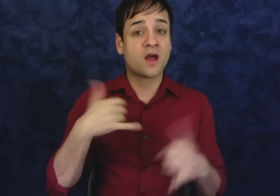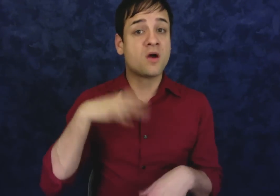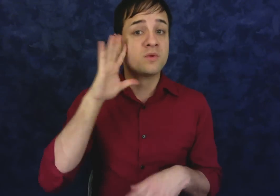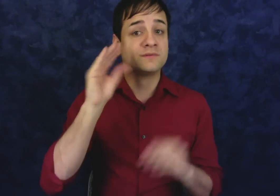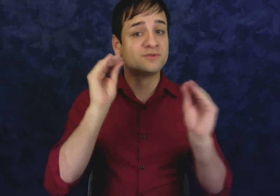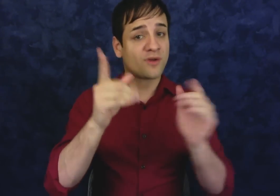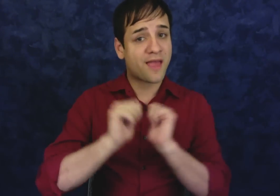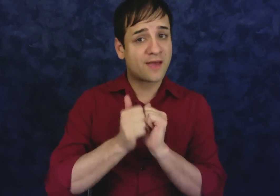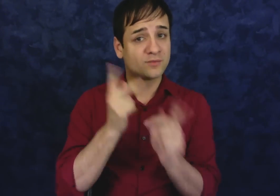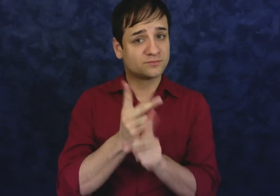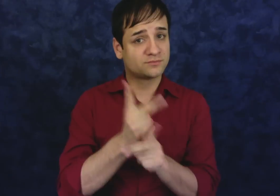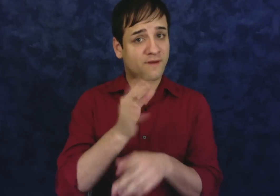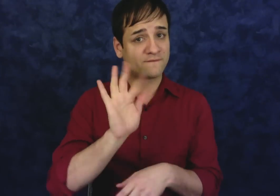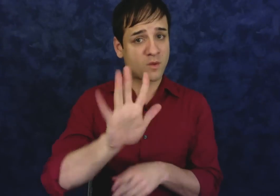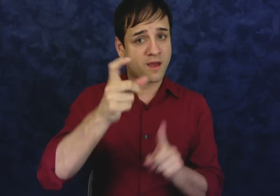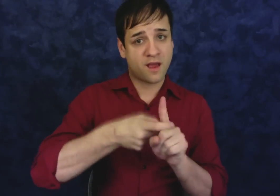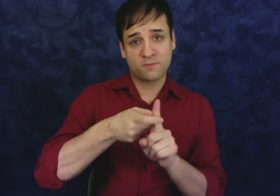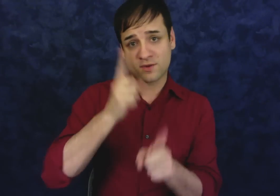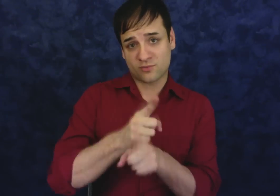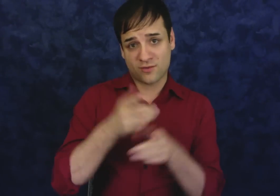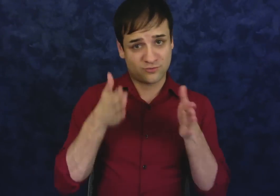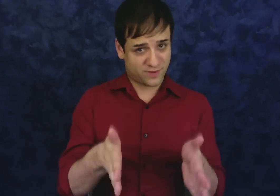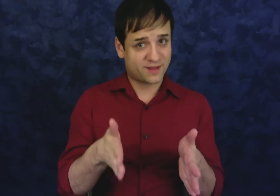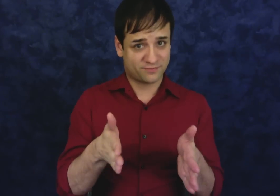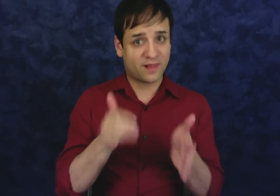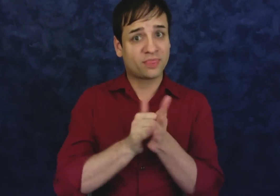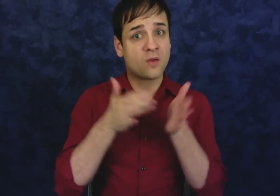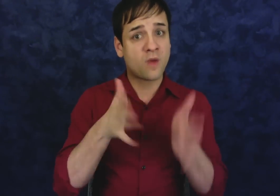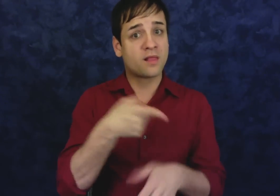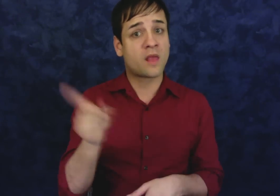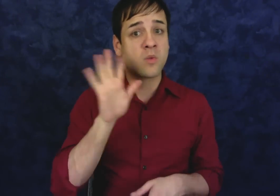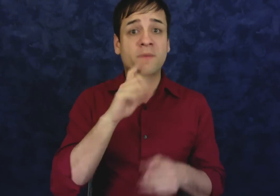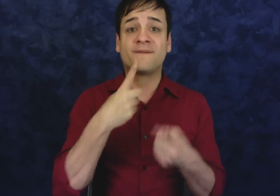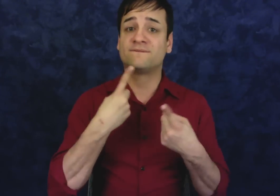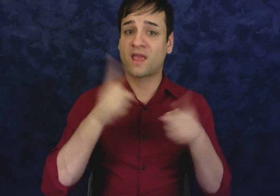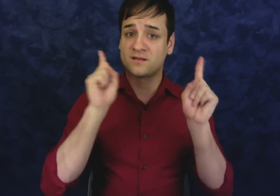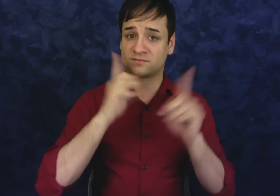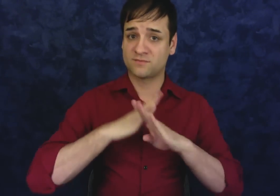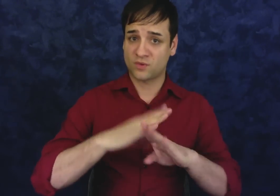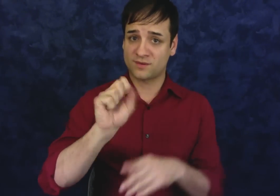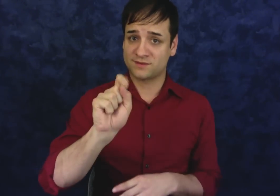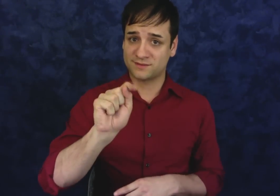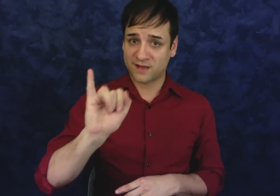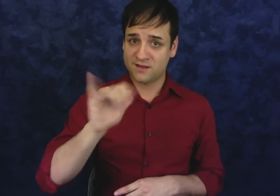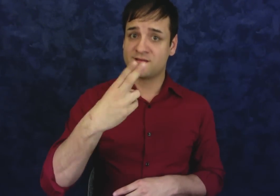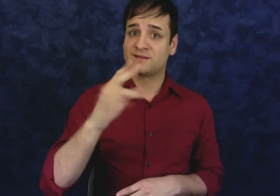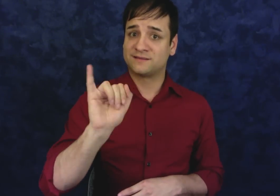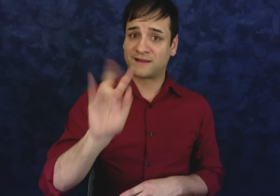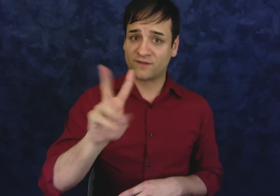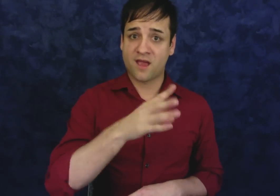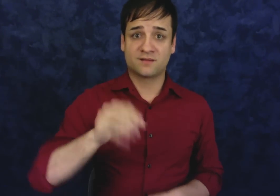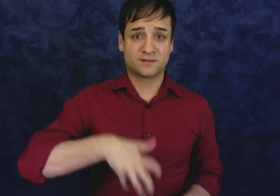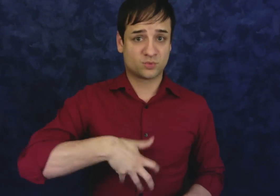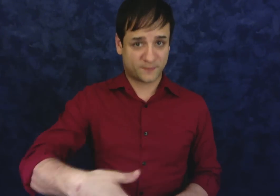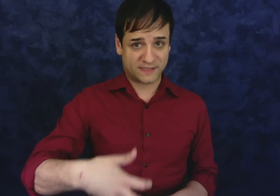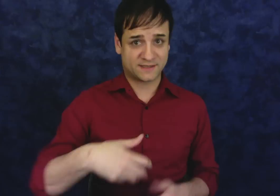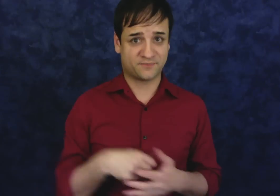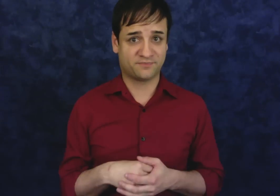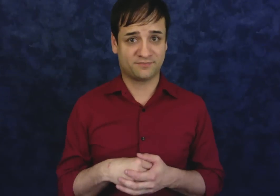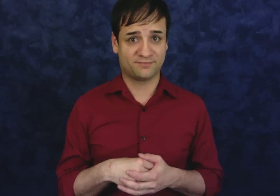Today, I will teach you the right way to take care of your condoms, so that they are effective at preventing STIs, HIV, and pregnancy.